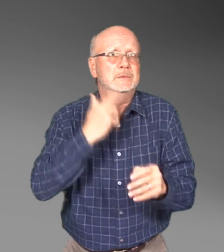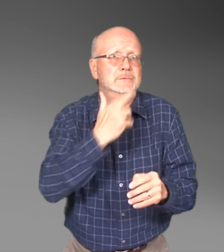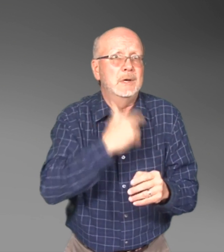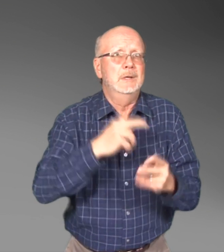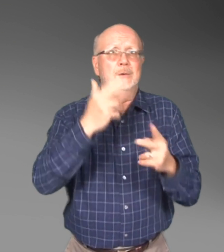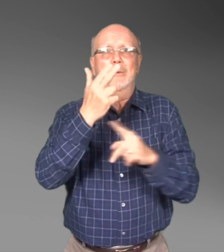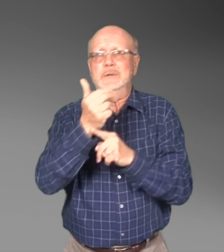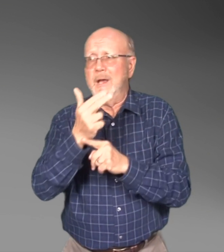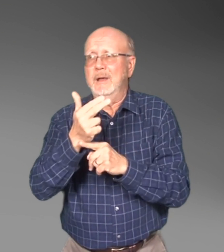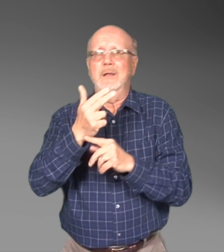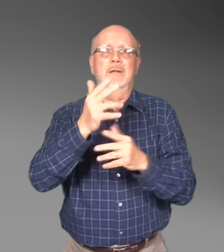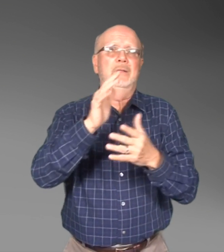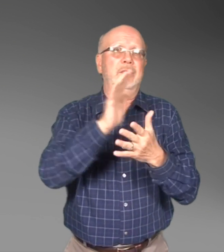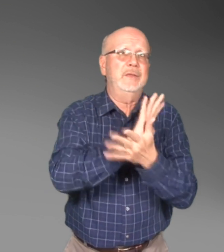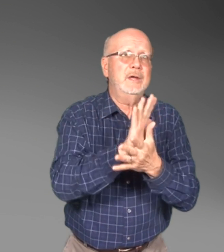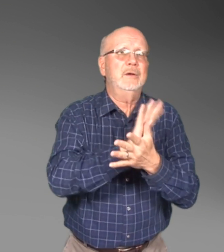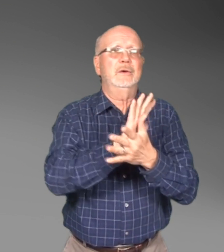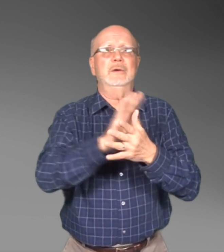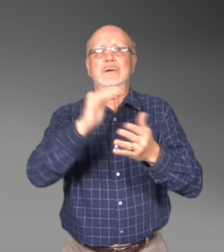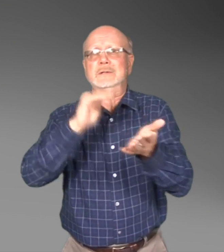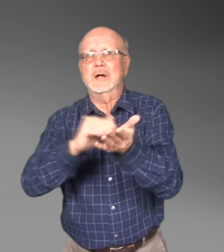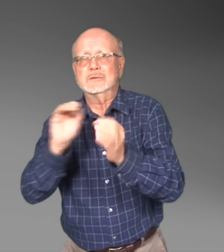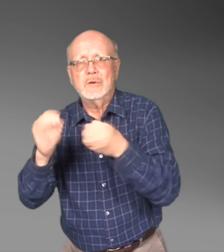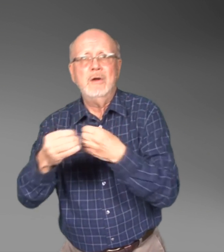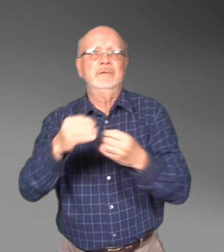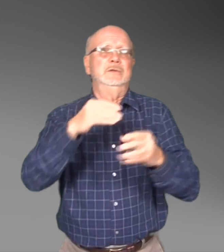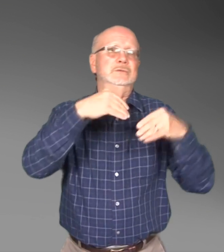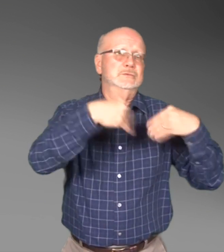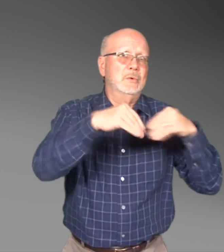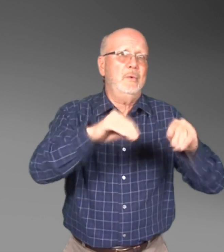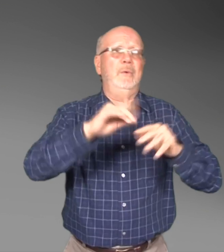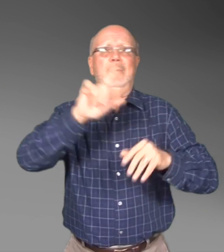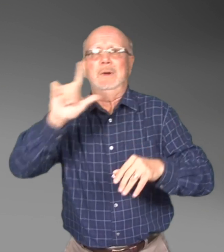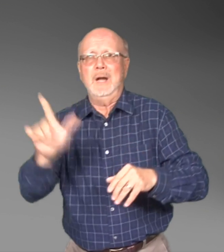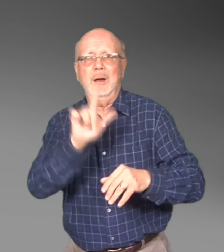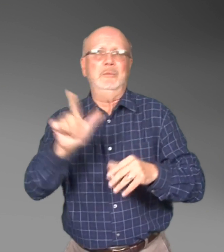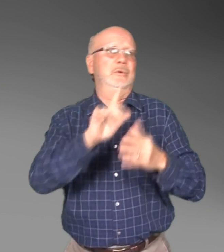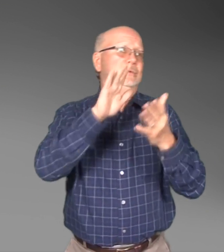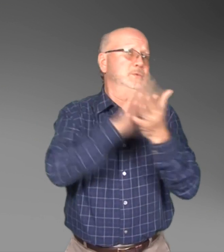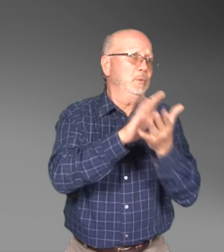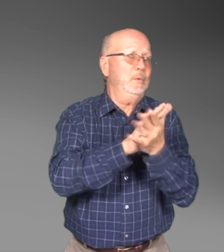offices, stores, libraries, private schools, and daycare facilities.